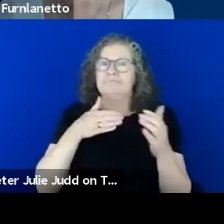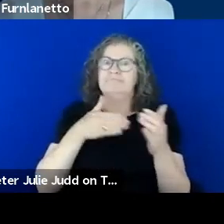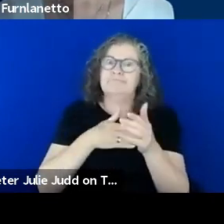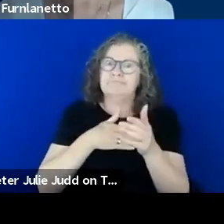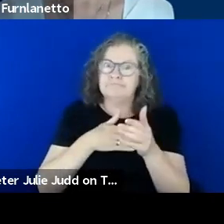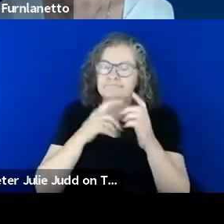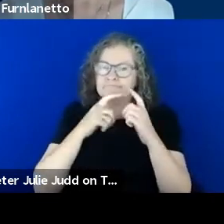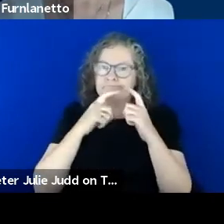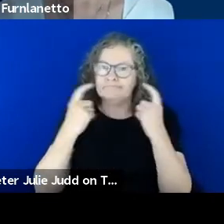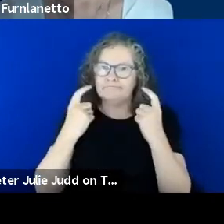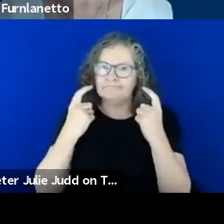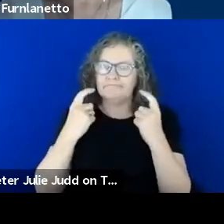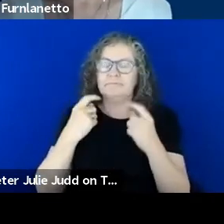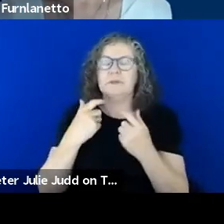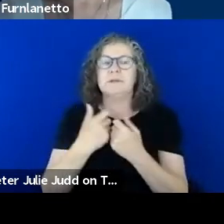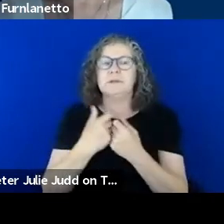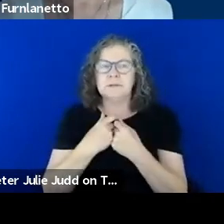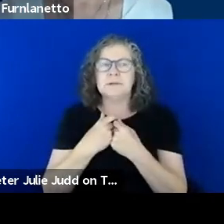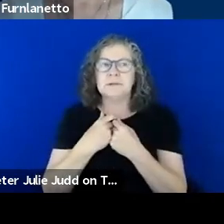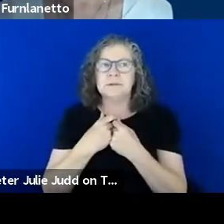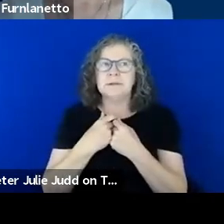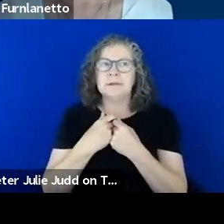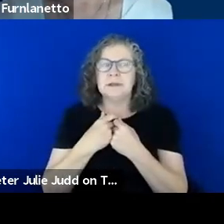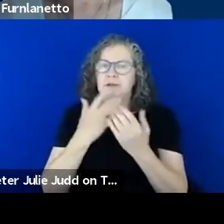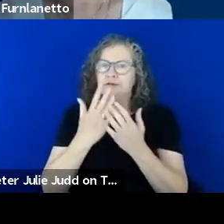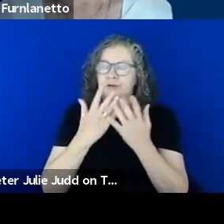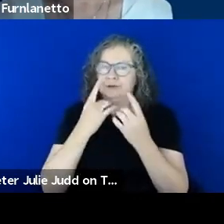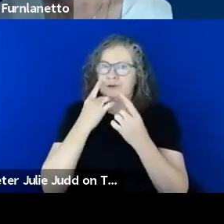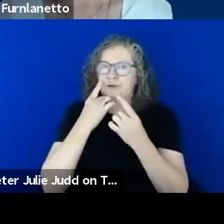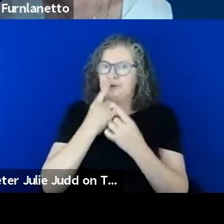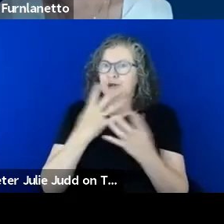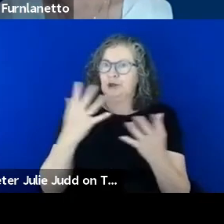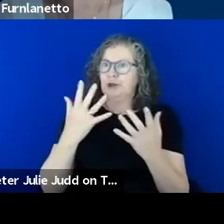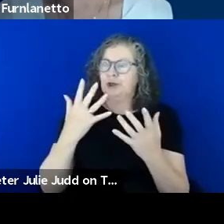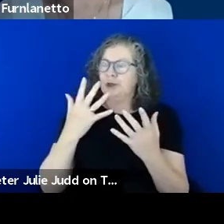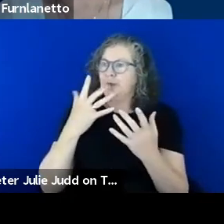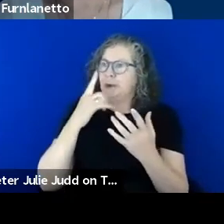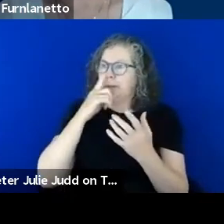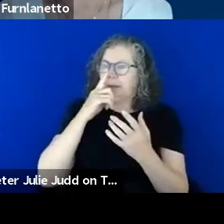it is brought that to the forefront, people are a little bit more aware of deaf and hard of hearing